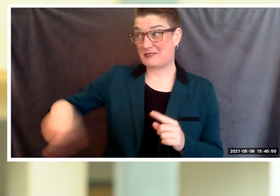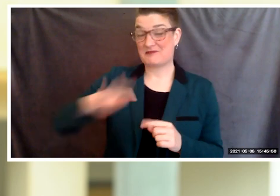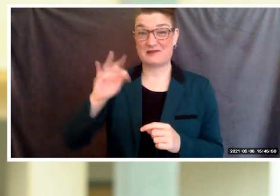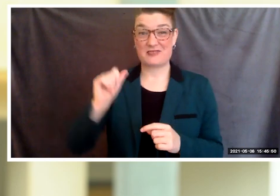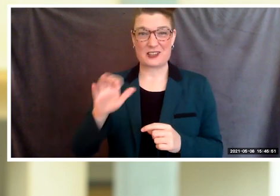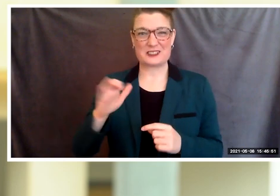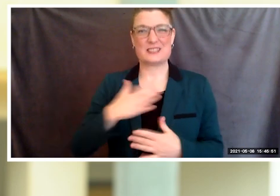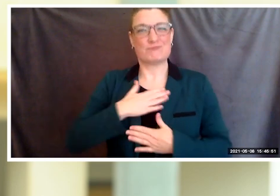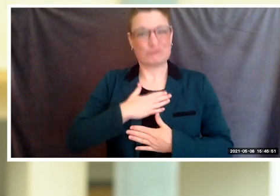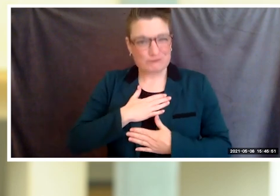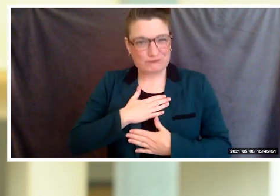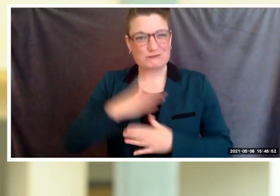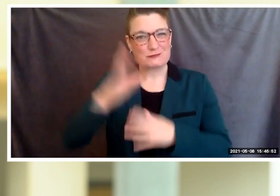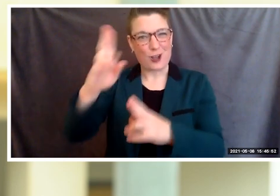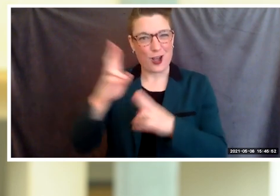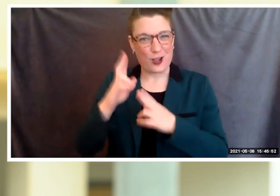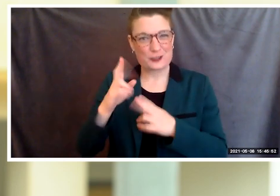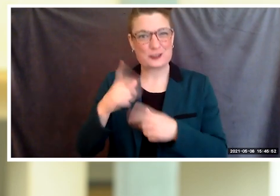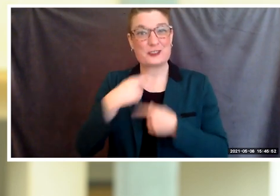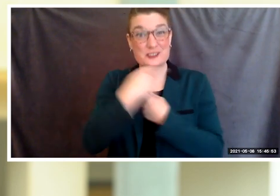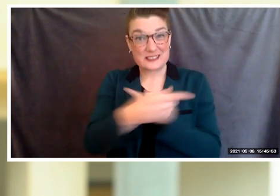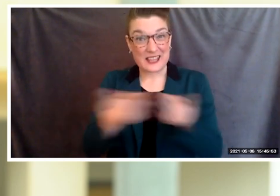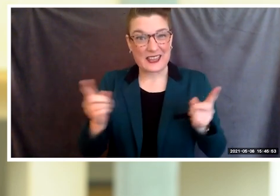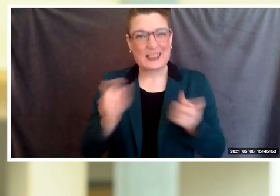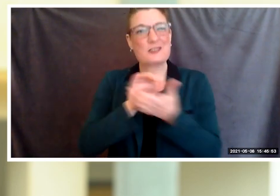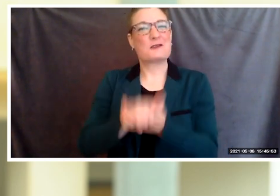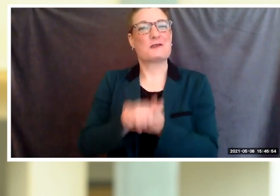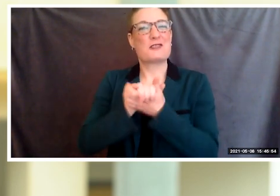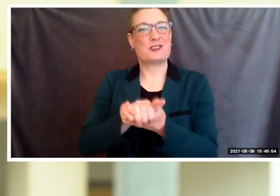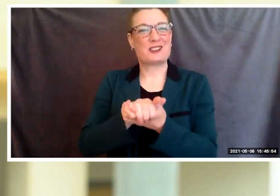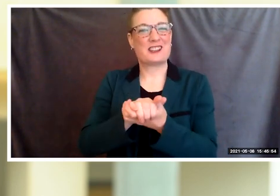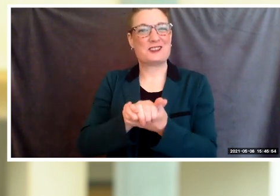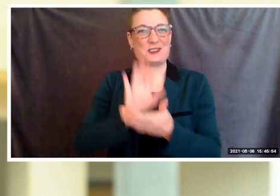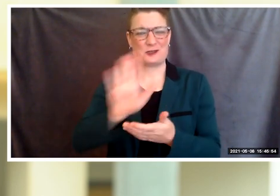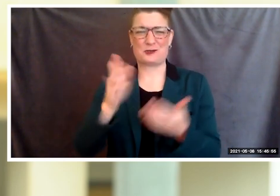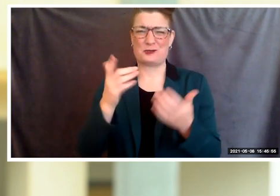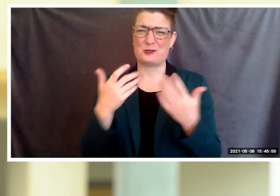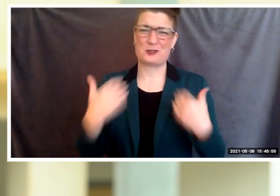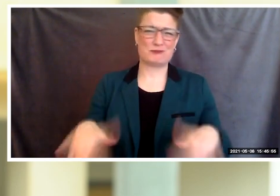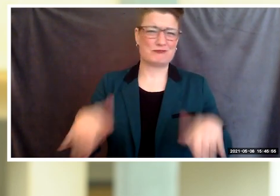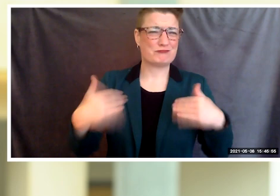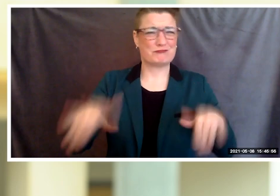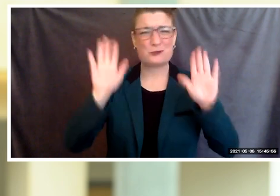it is my honor to say congratulations on your tremendous accomplishments.